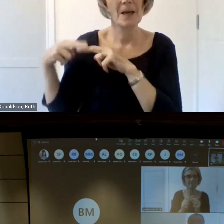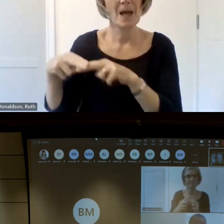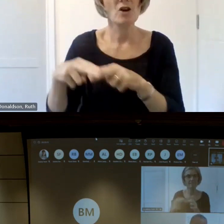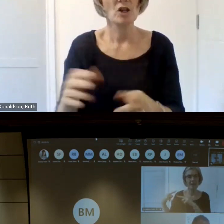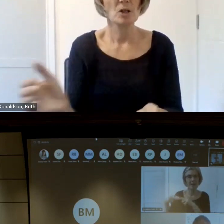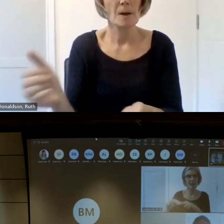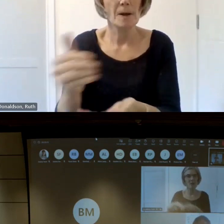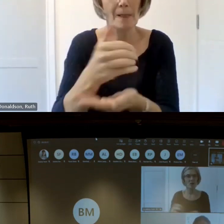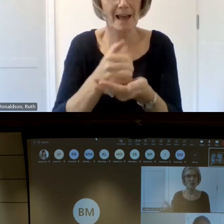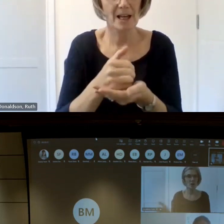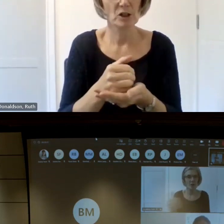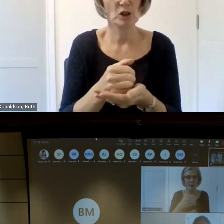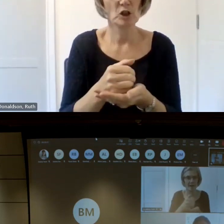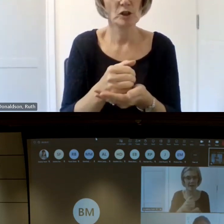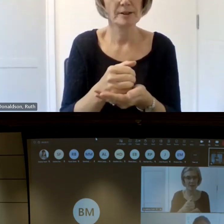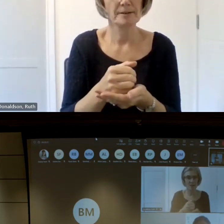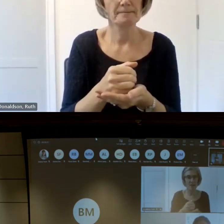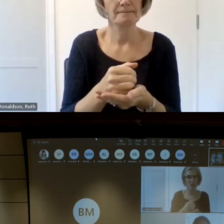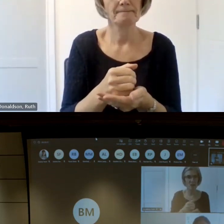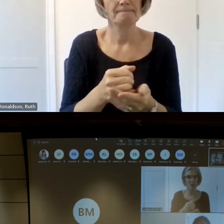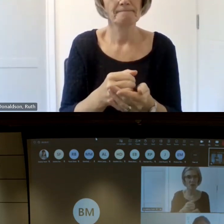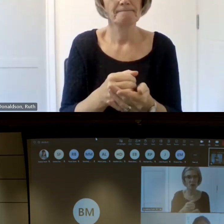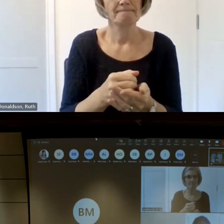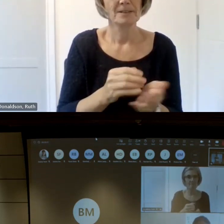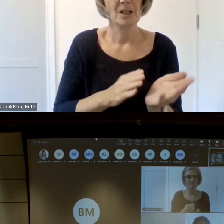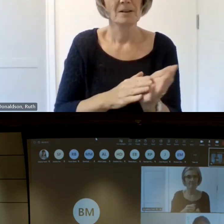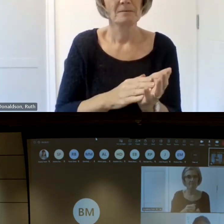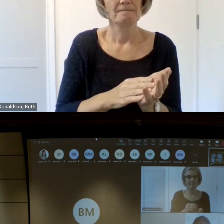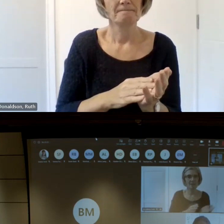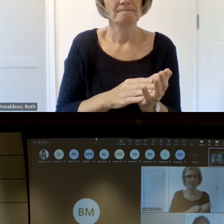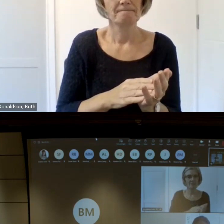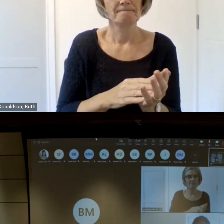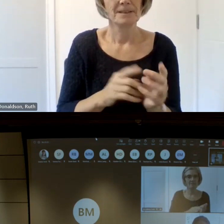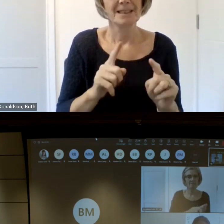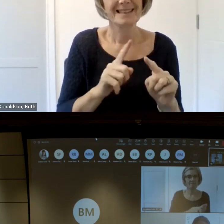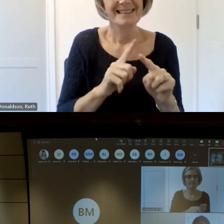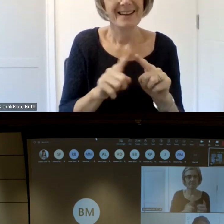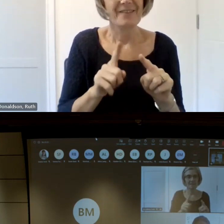the presy culture a Heritage baseed nonclinical service for Health social care and well-being